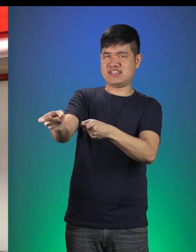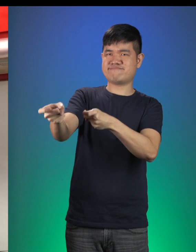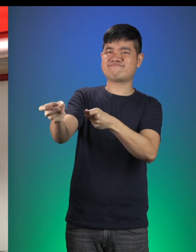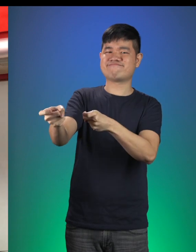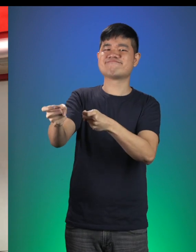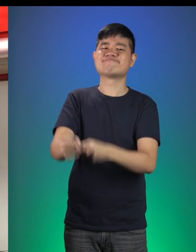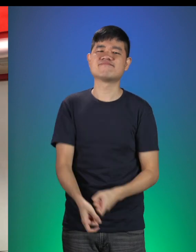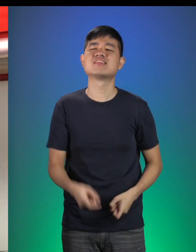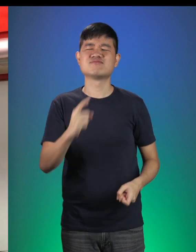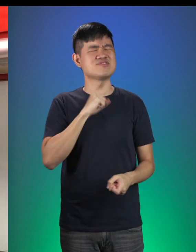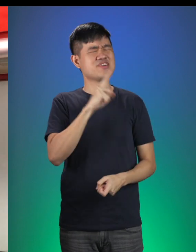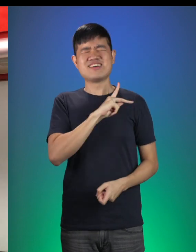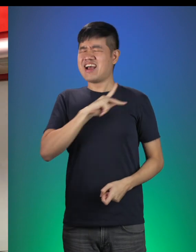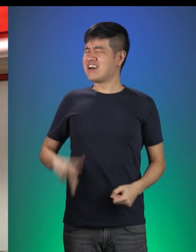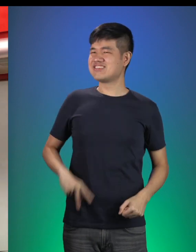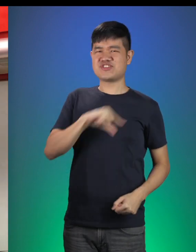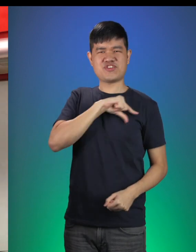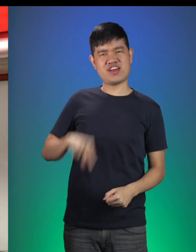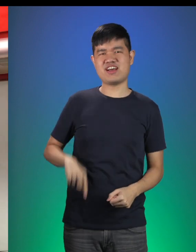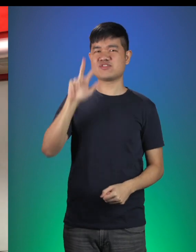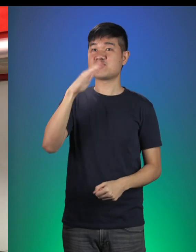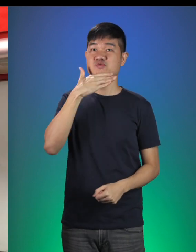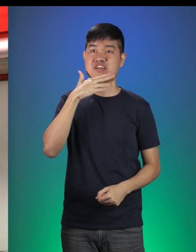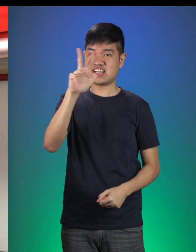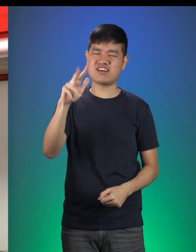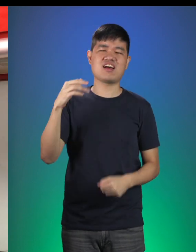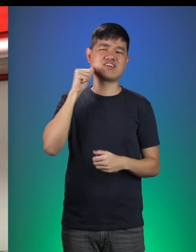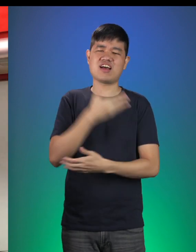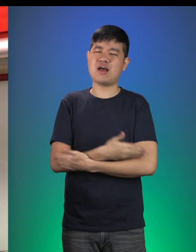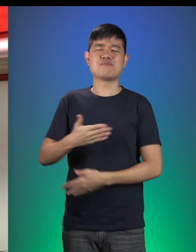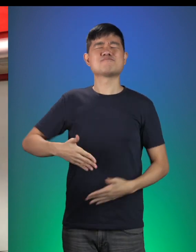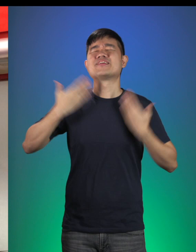I’m sure the King and the Queen’s 3 year old daughter will be delighted!